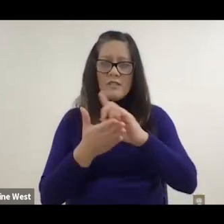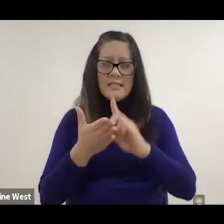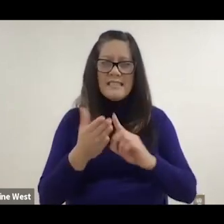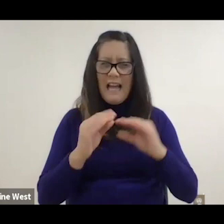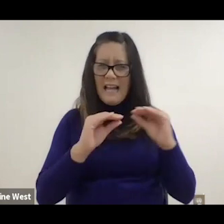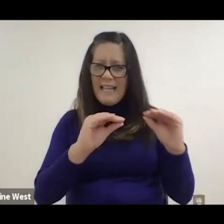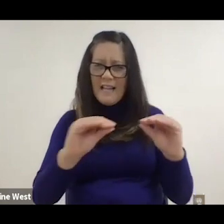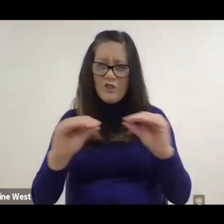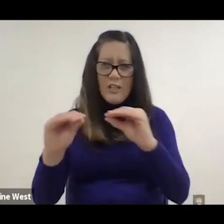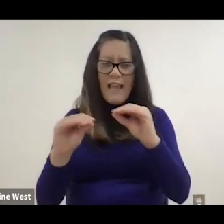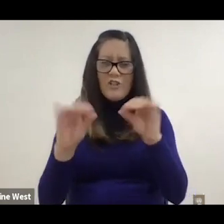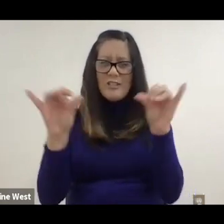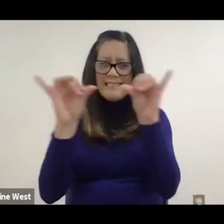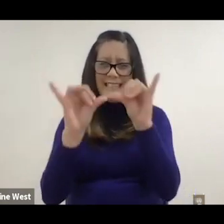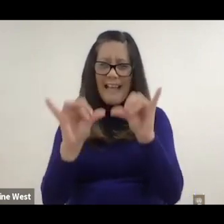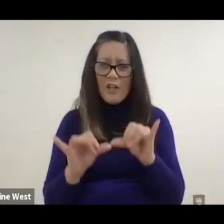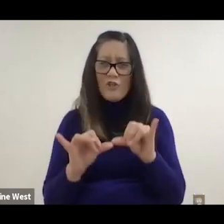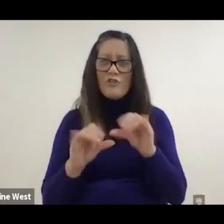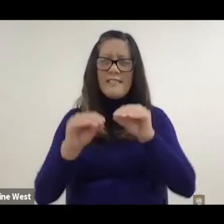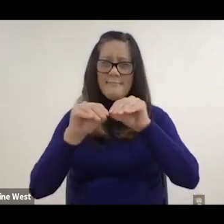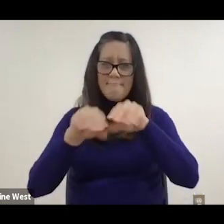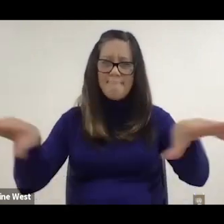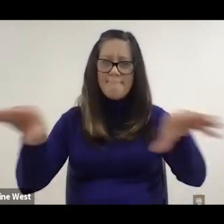education standards and dissemination. Knowledge translation.